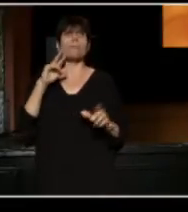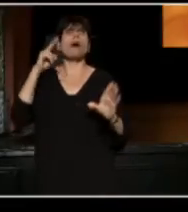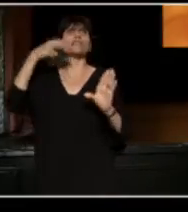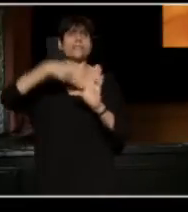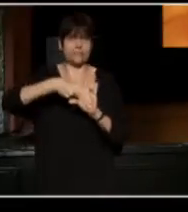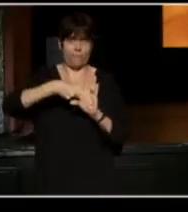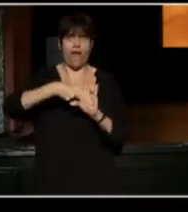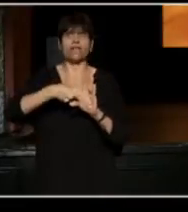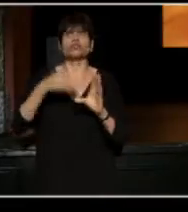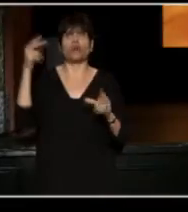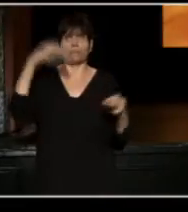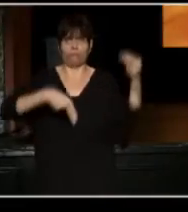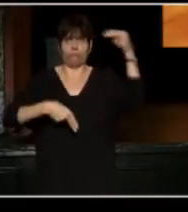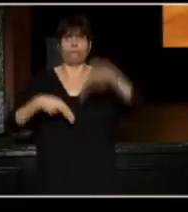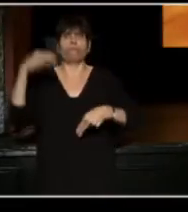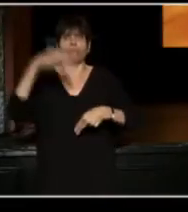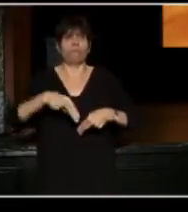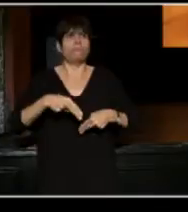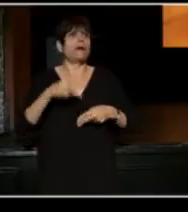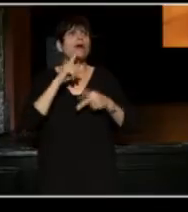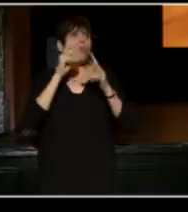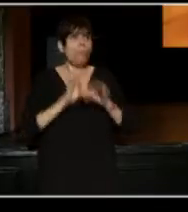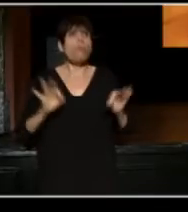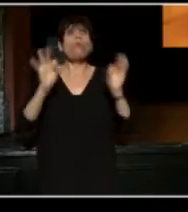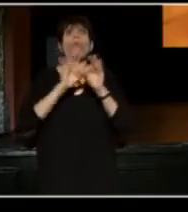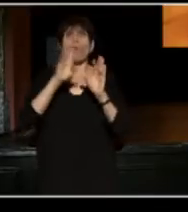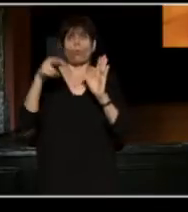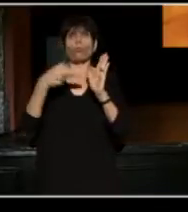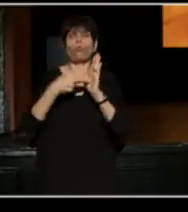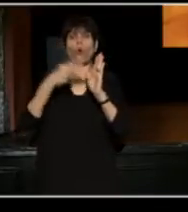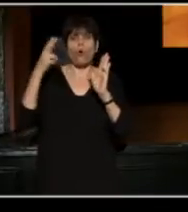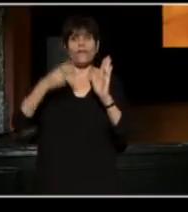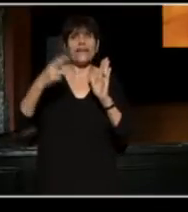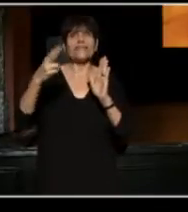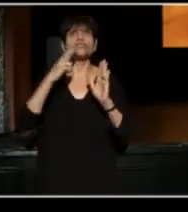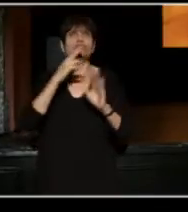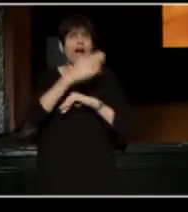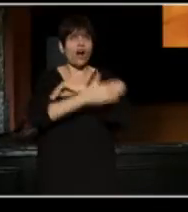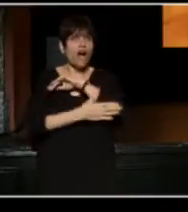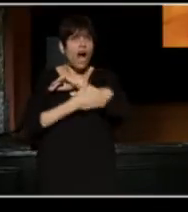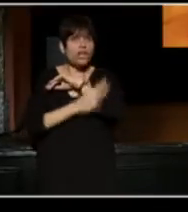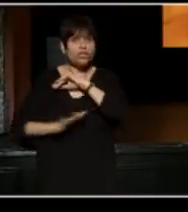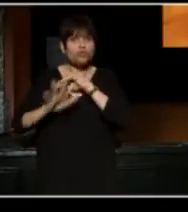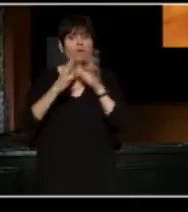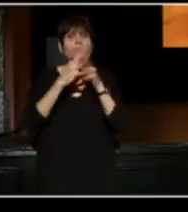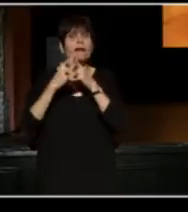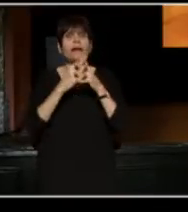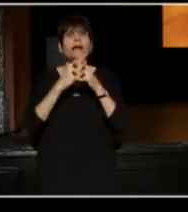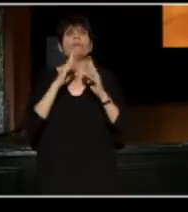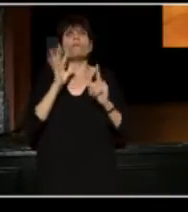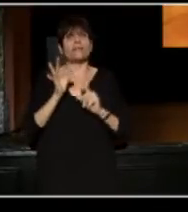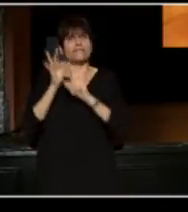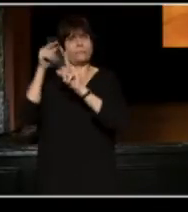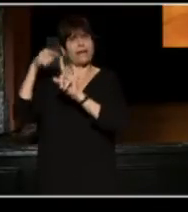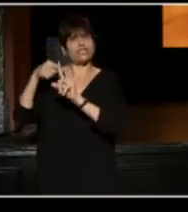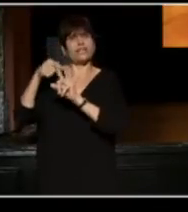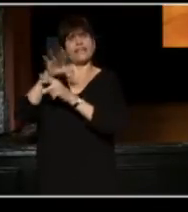a city that has played such an important role in the history of our country in so many areas, but especially, in the area of diversity.